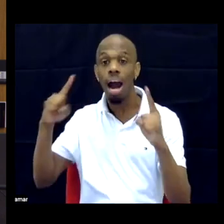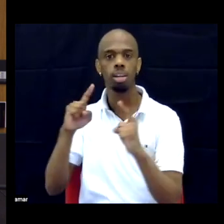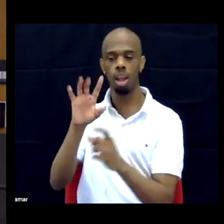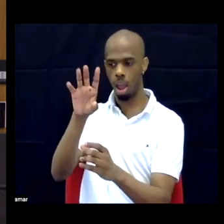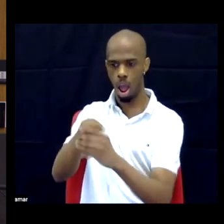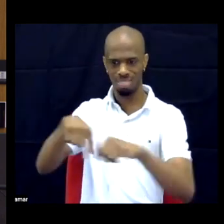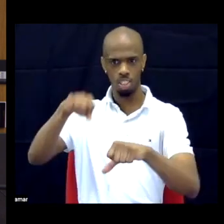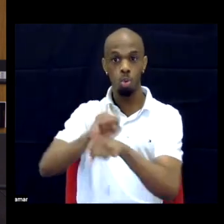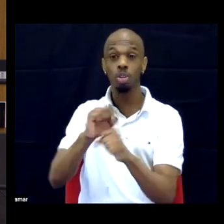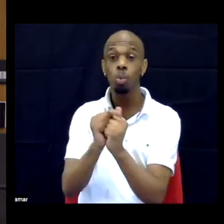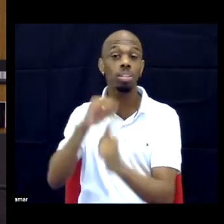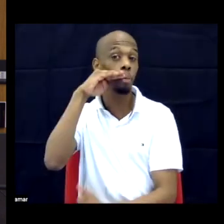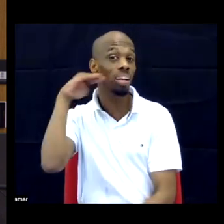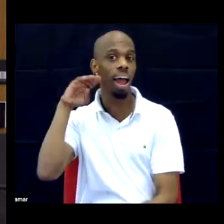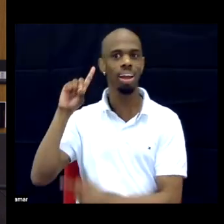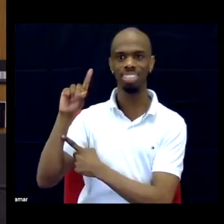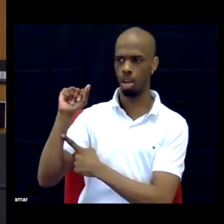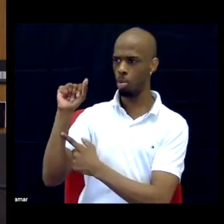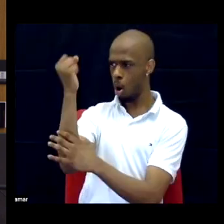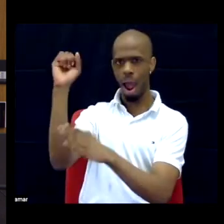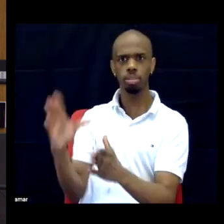talking to folks about what's the value of it?